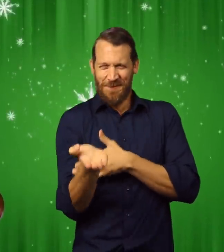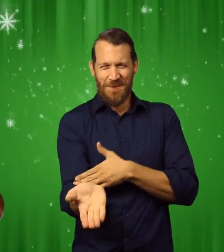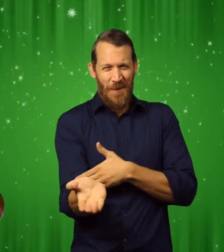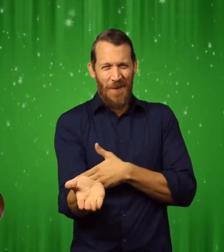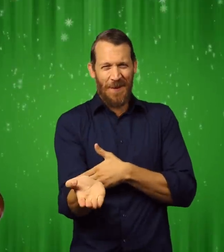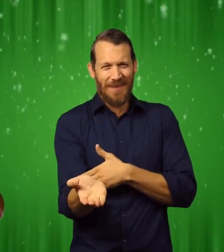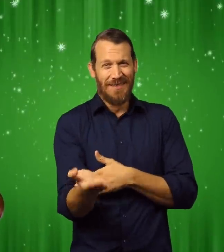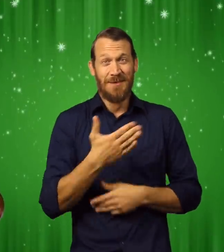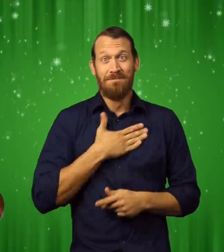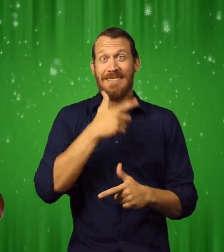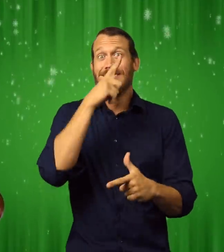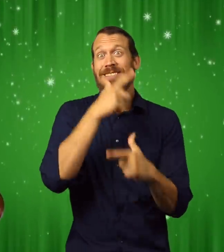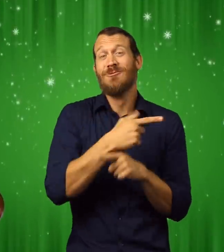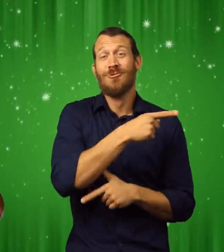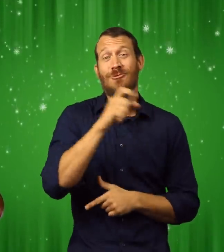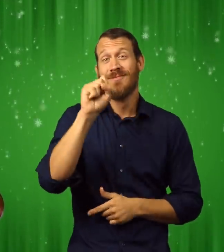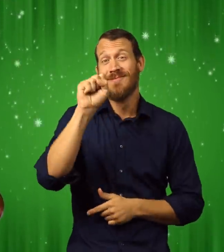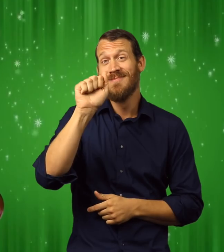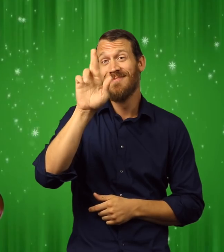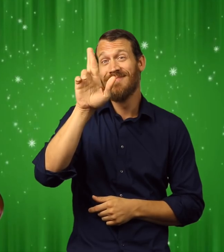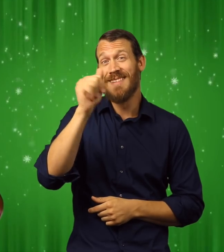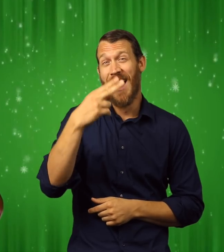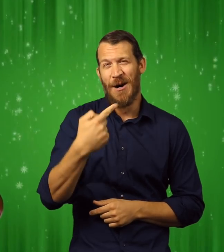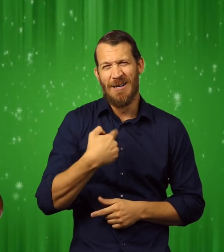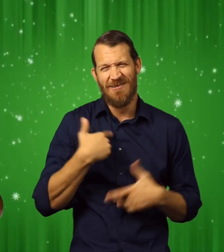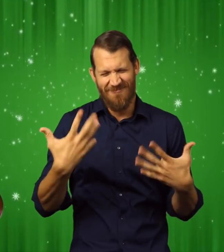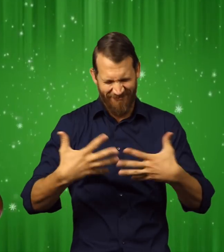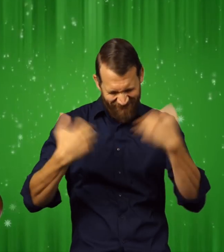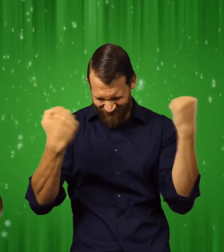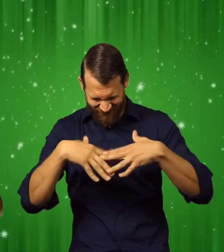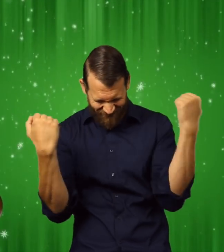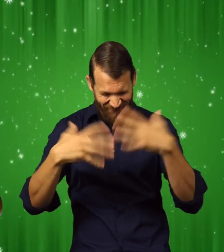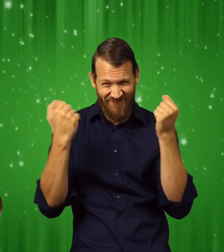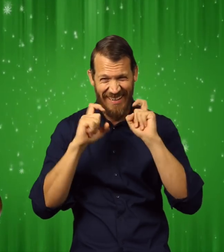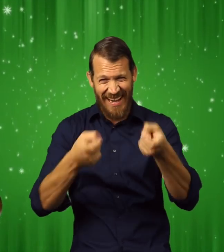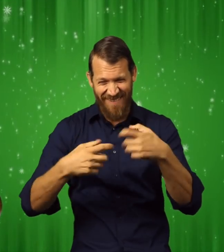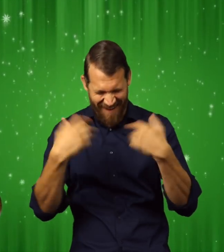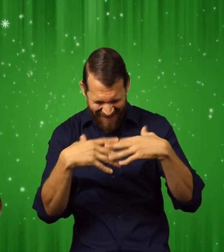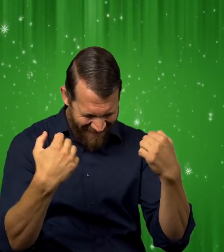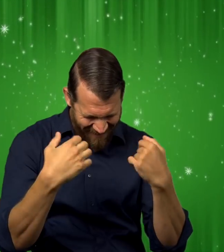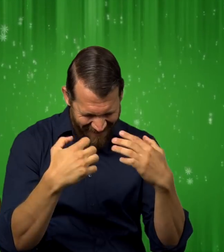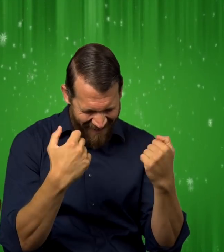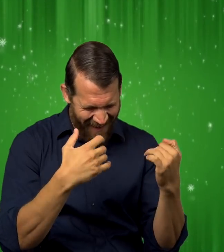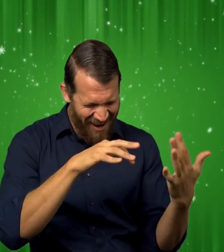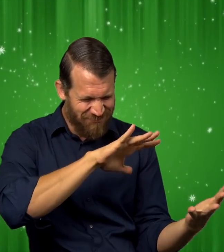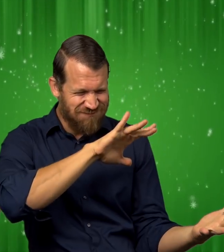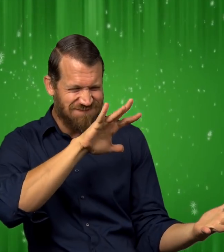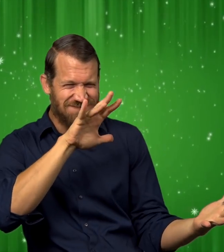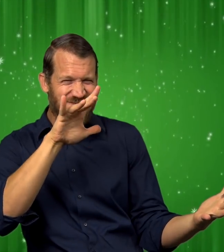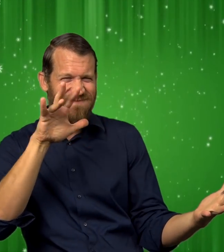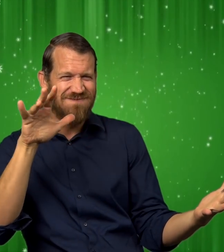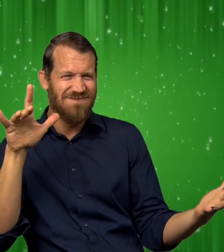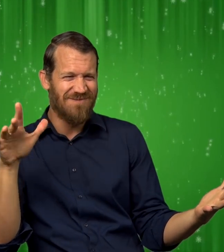When it looked as if everything had been unwrapped,